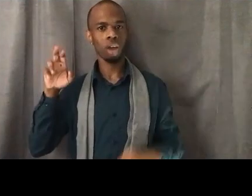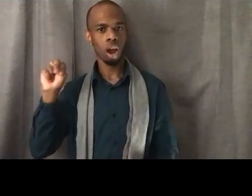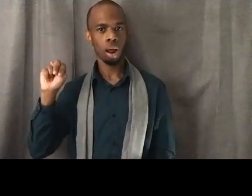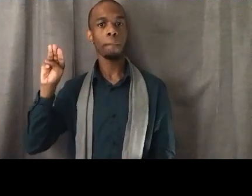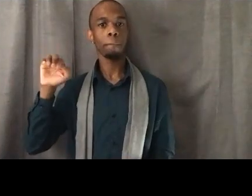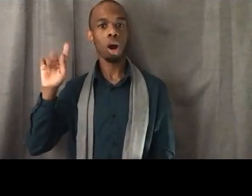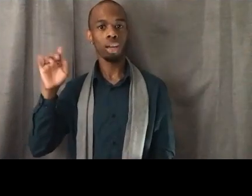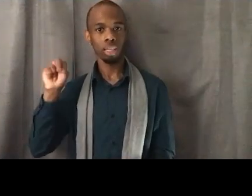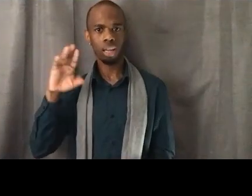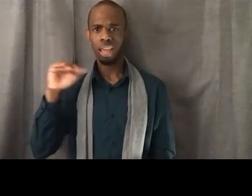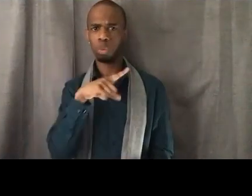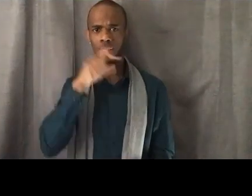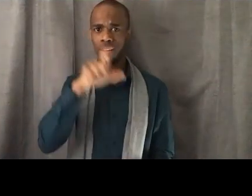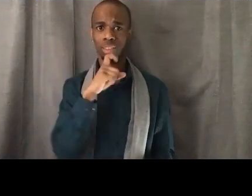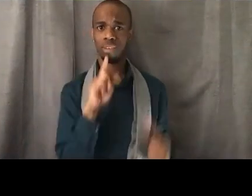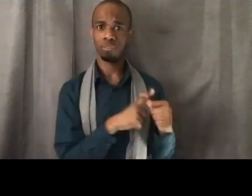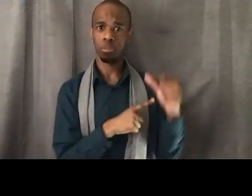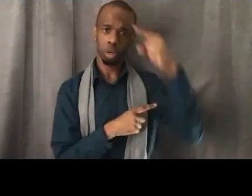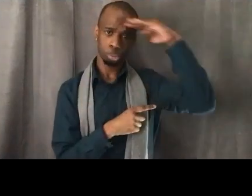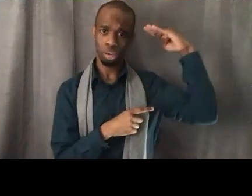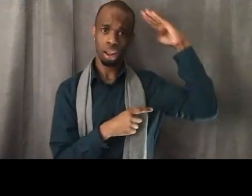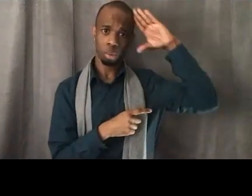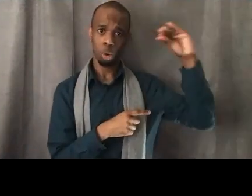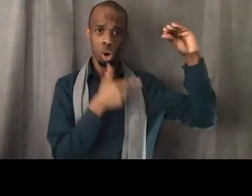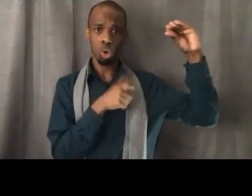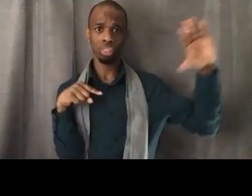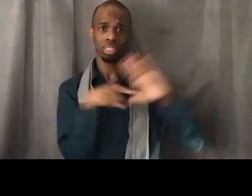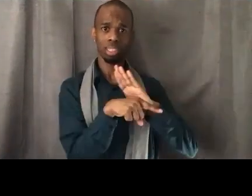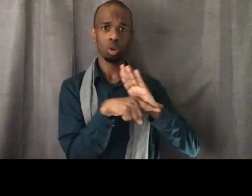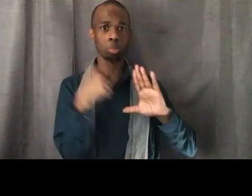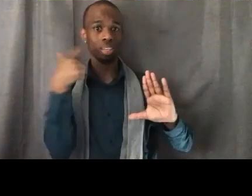Like we can go back, we can think about Emmett Till.